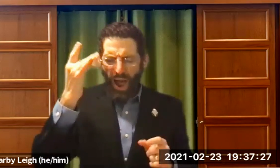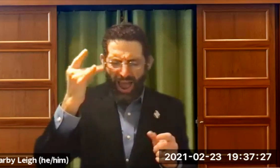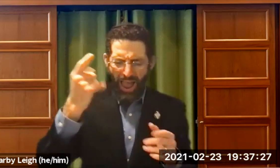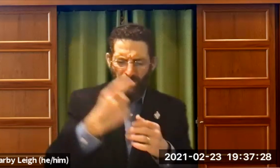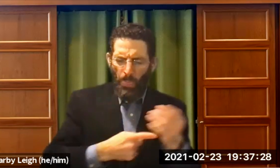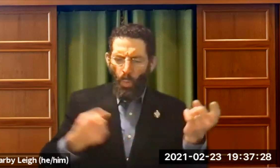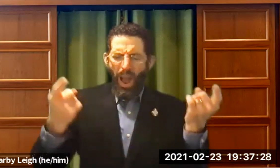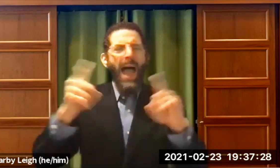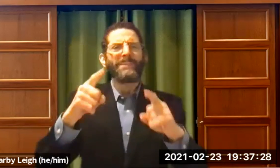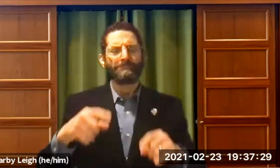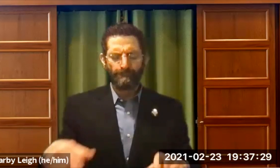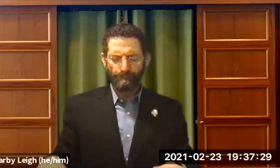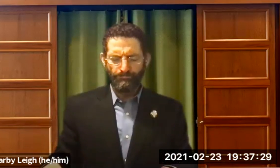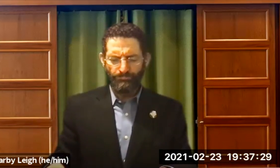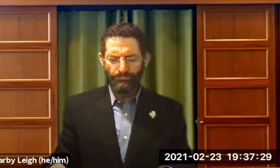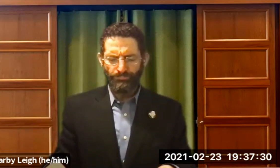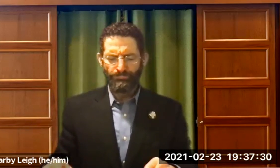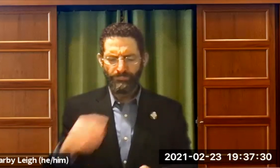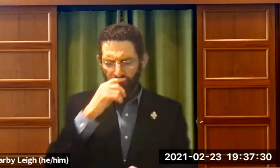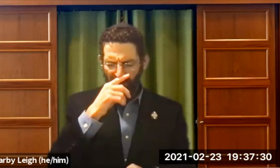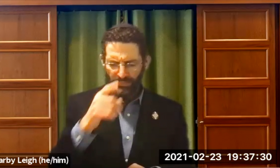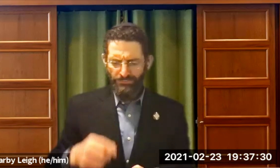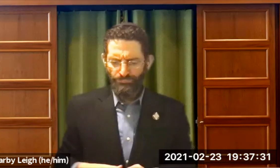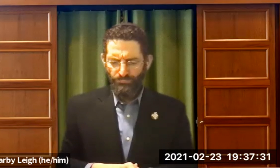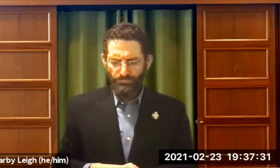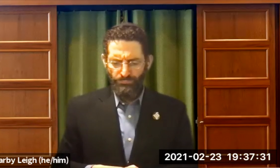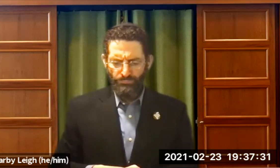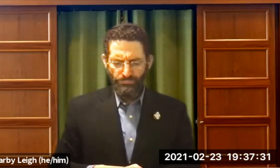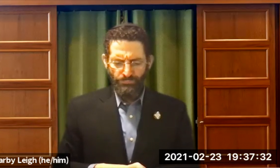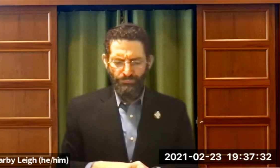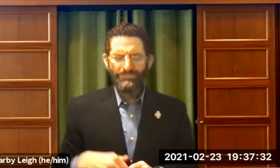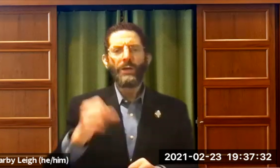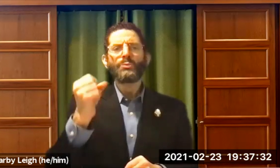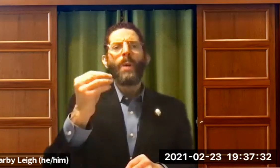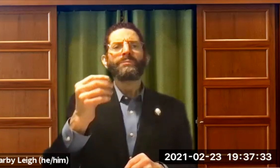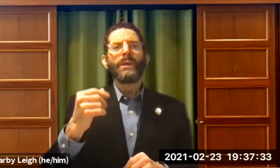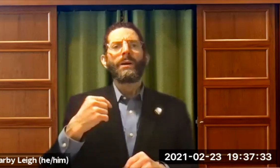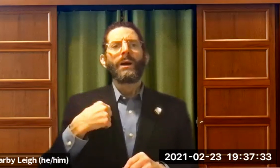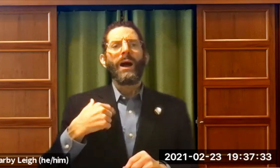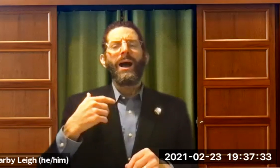What changed? What happened?